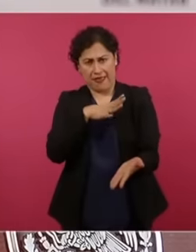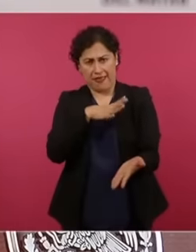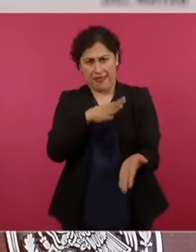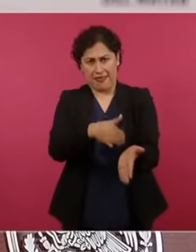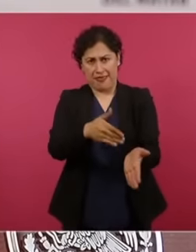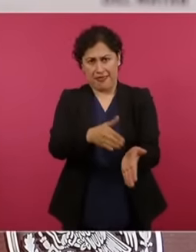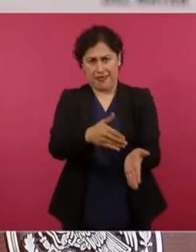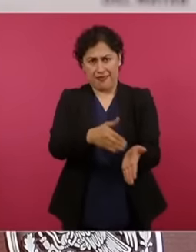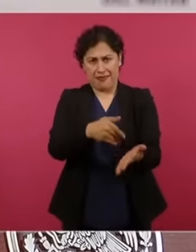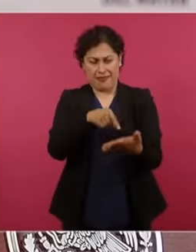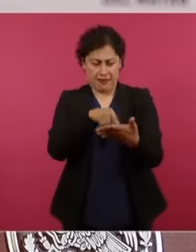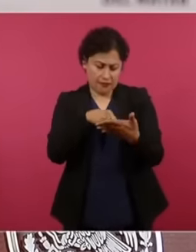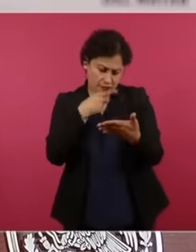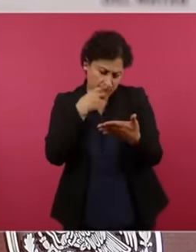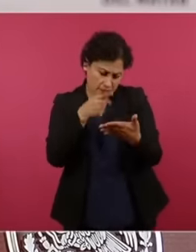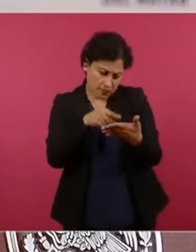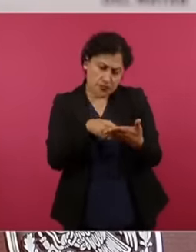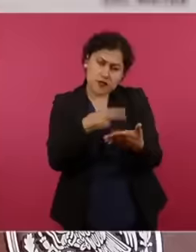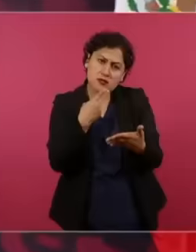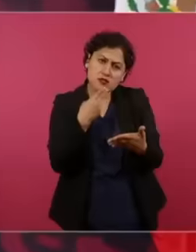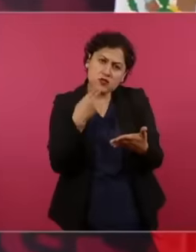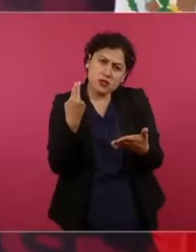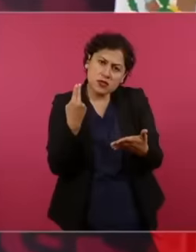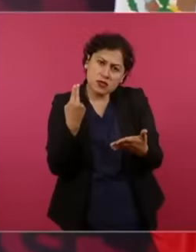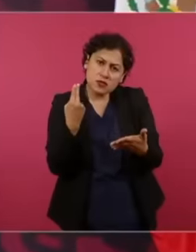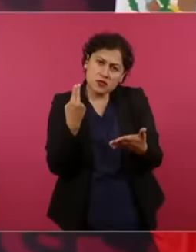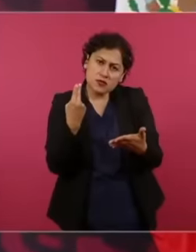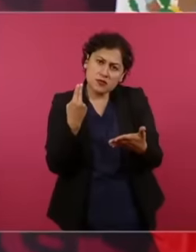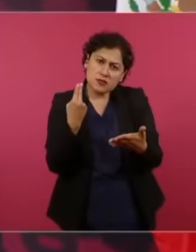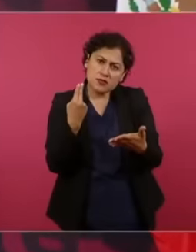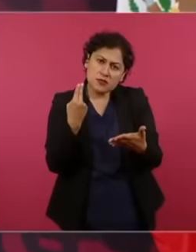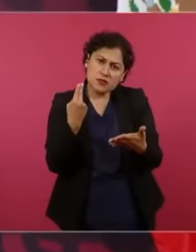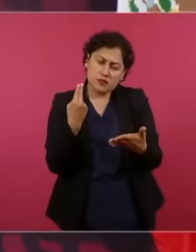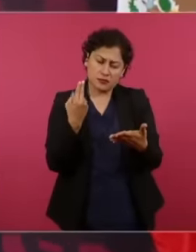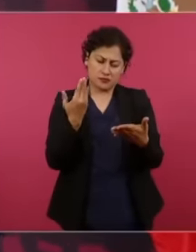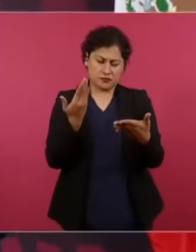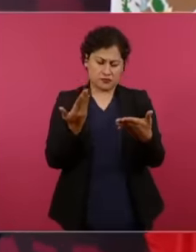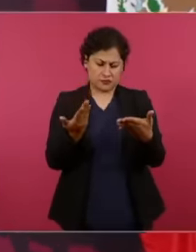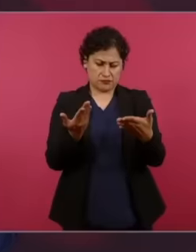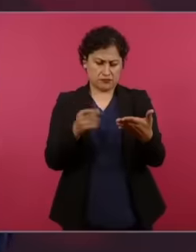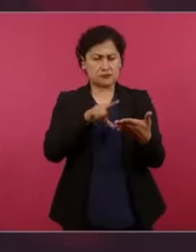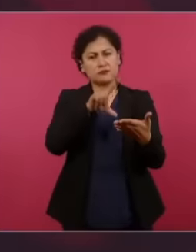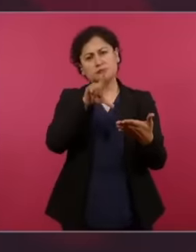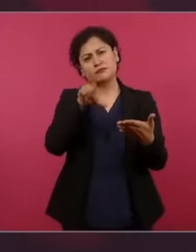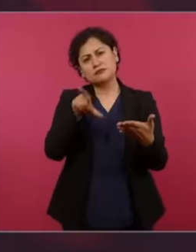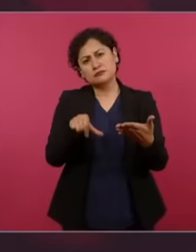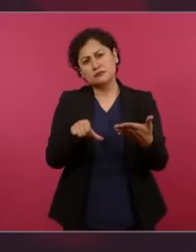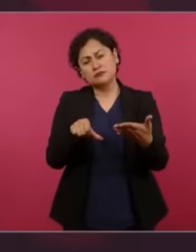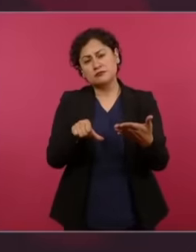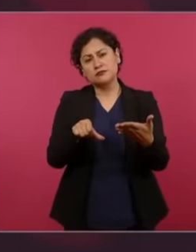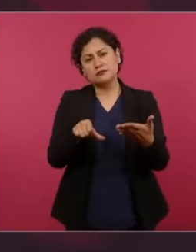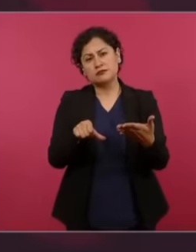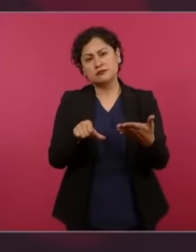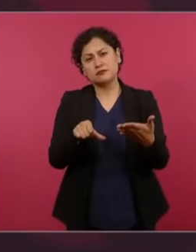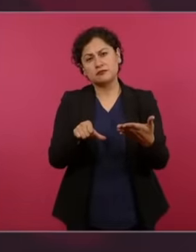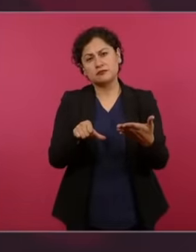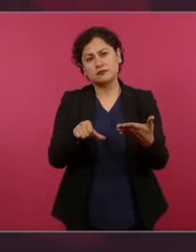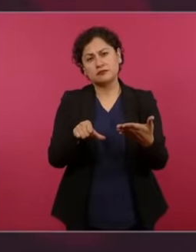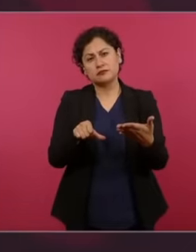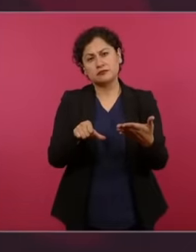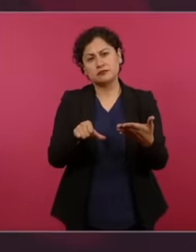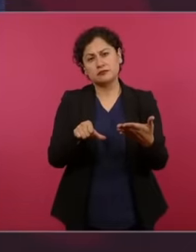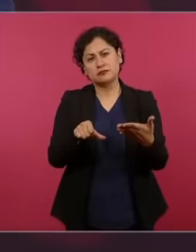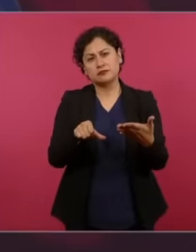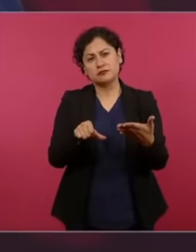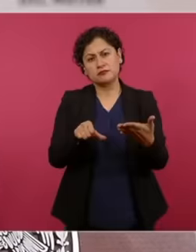subsidy and how it is paid as if it had been an